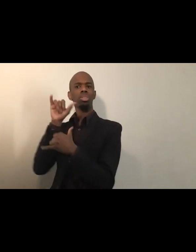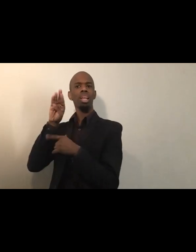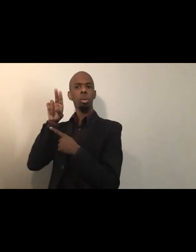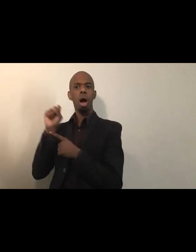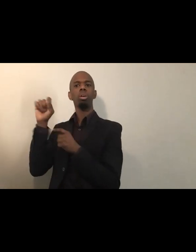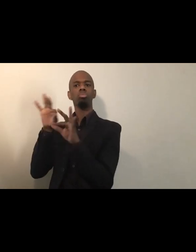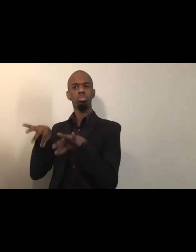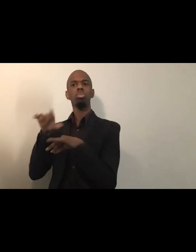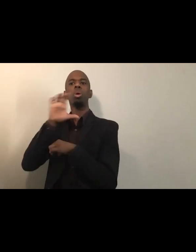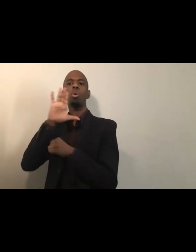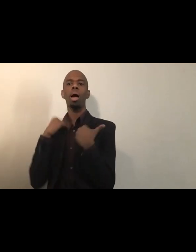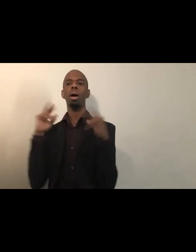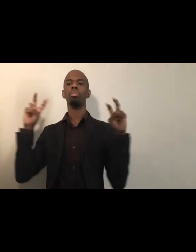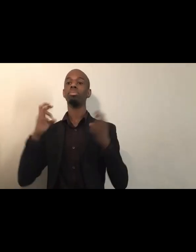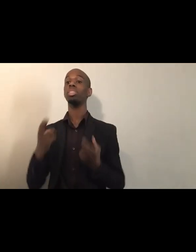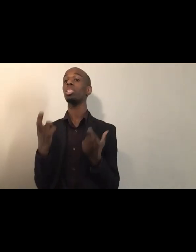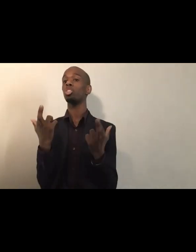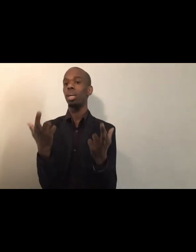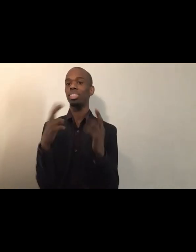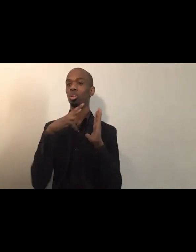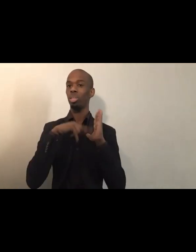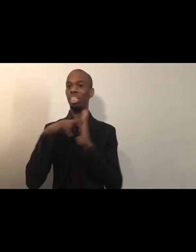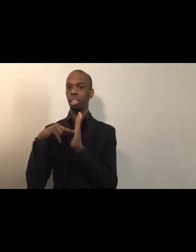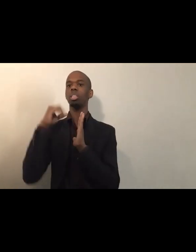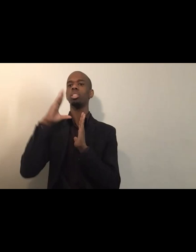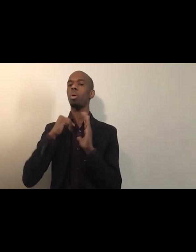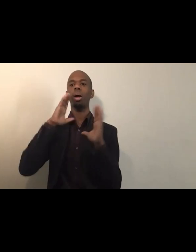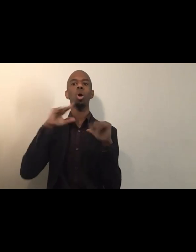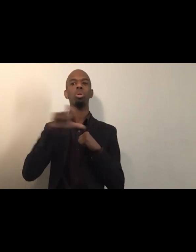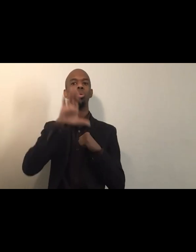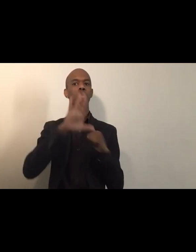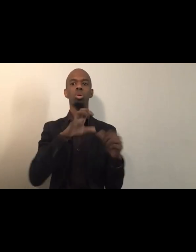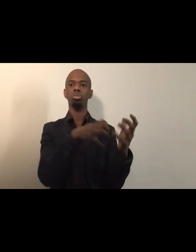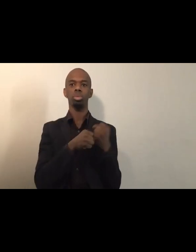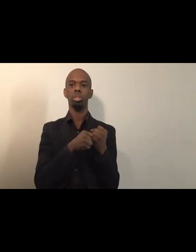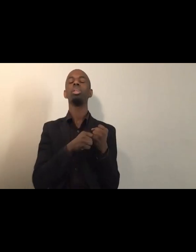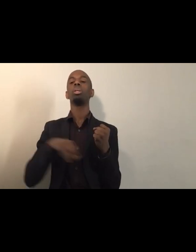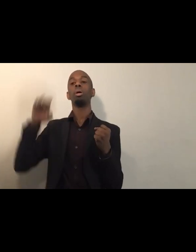I hope that everyone will pick up the book, "Black Power" by Kwame Ture and Charles Hamilton.